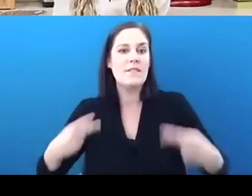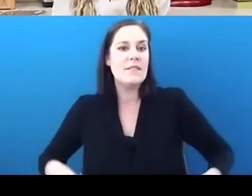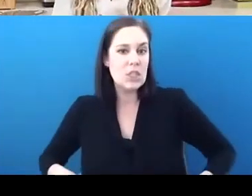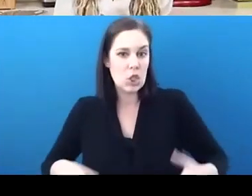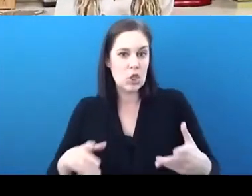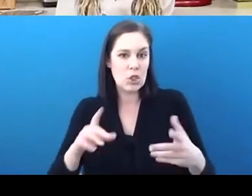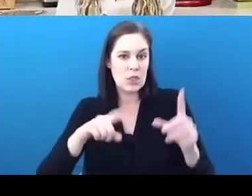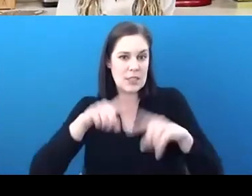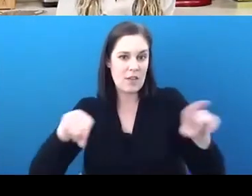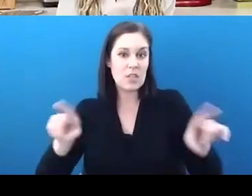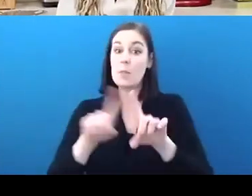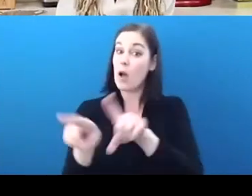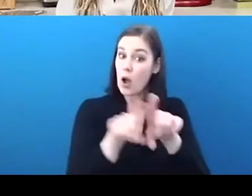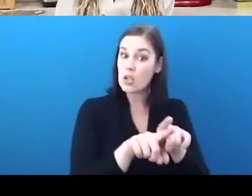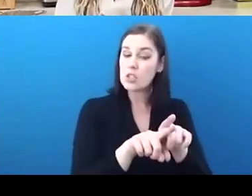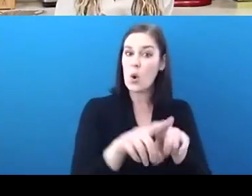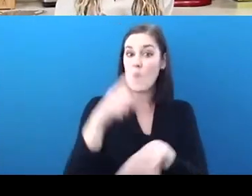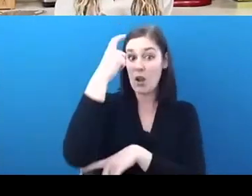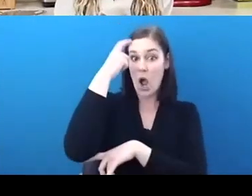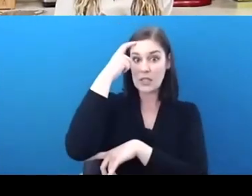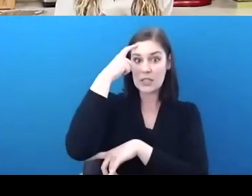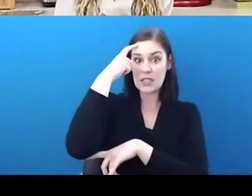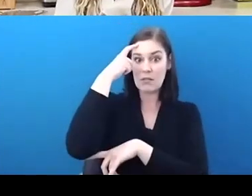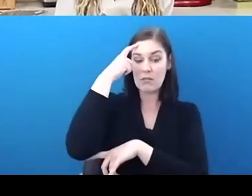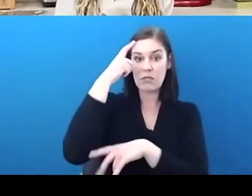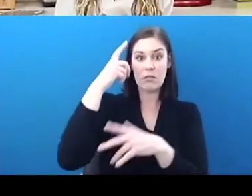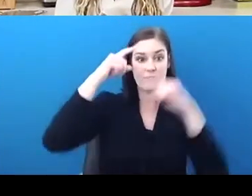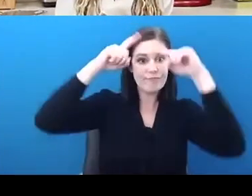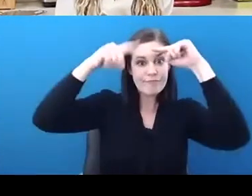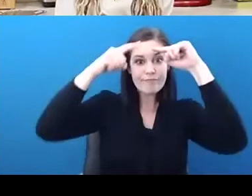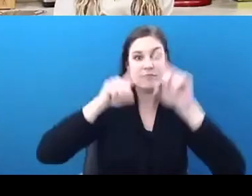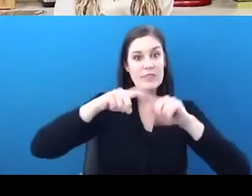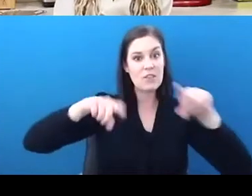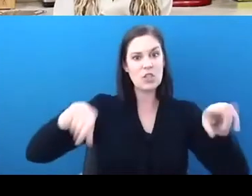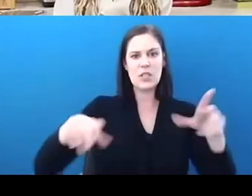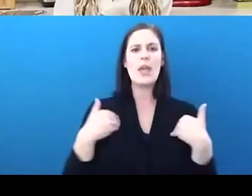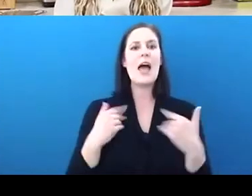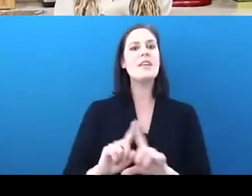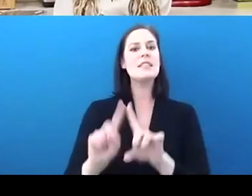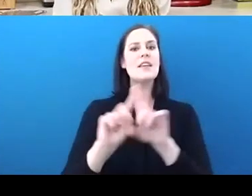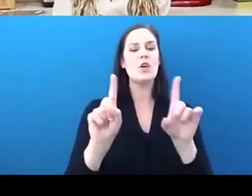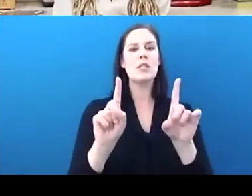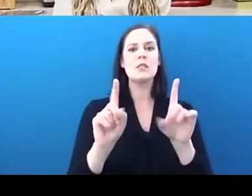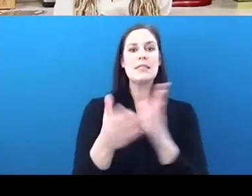it's also cognitive diversity. We have different sets of knowledge and coming